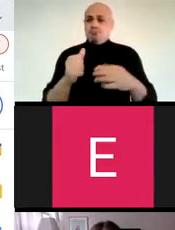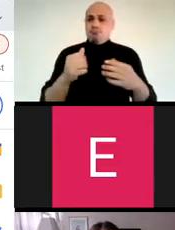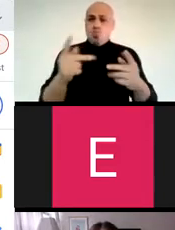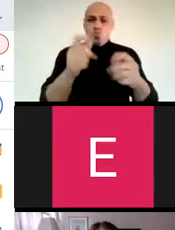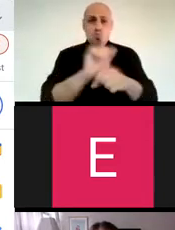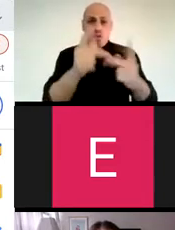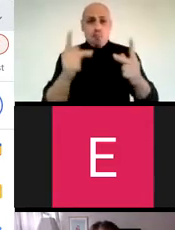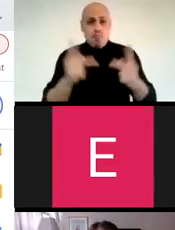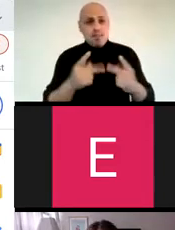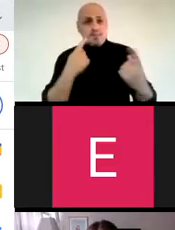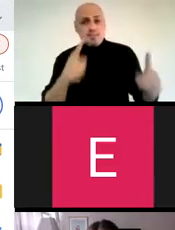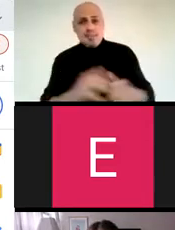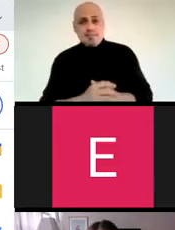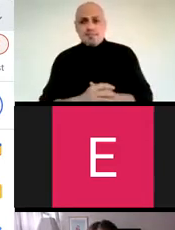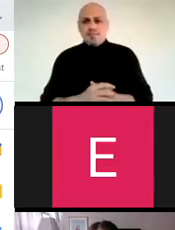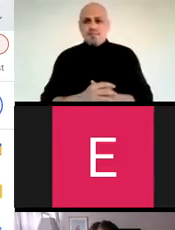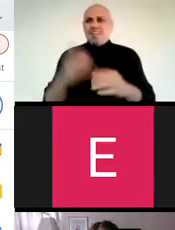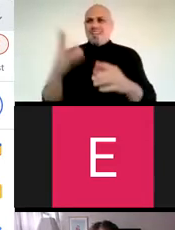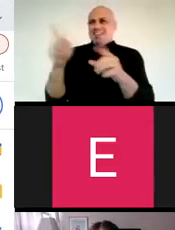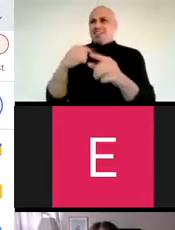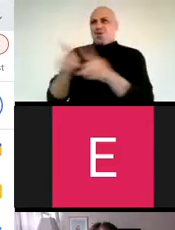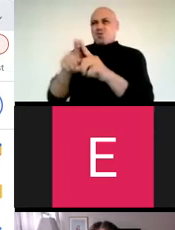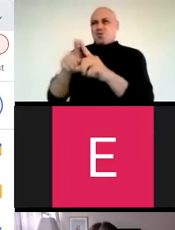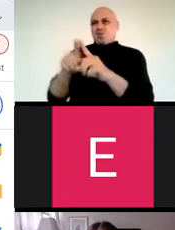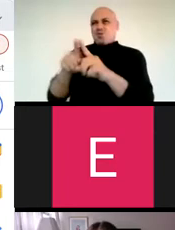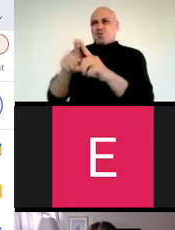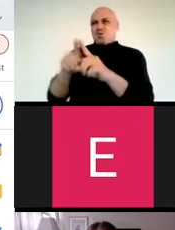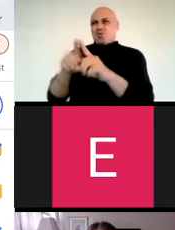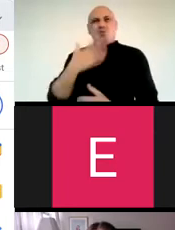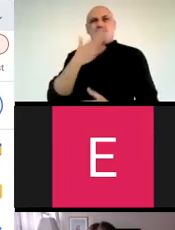and ultimately productive workplace. And, I would argue a classroom as well.